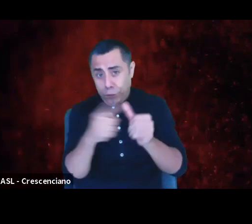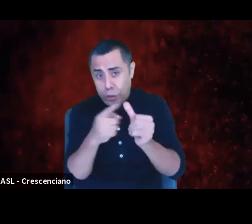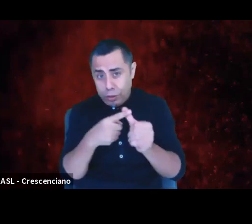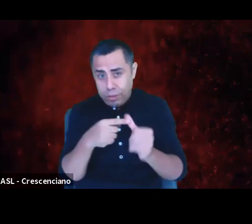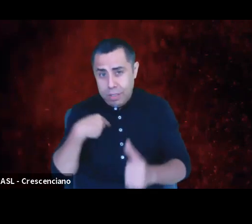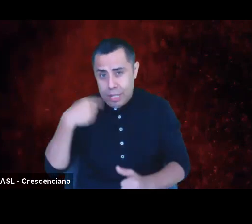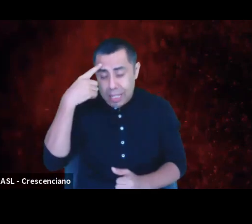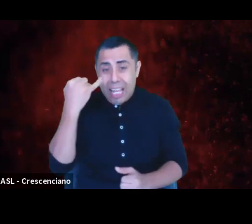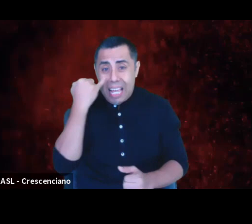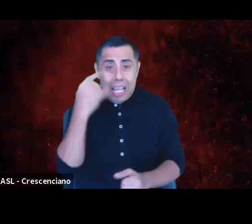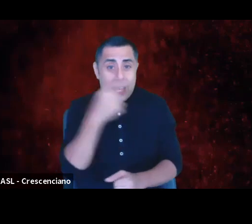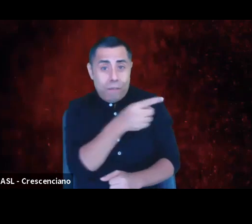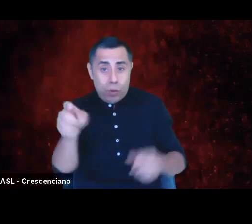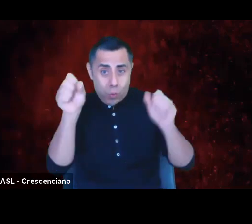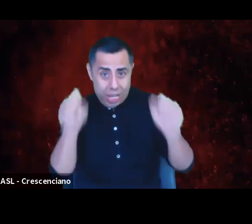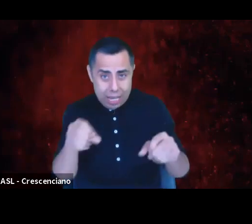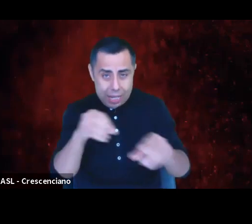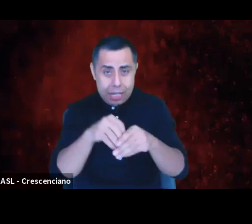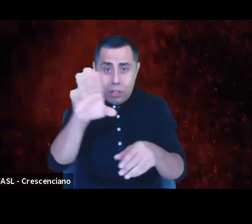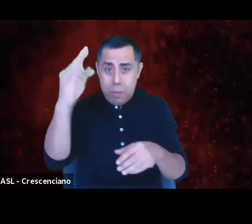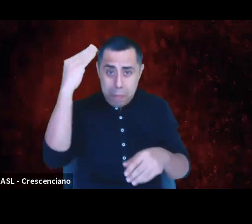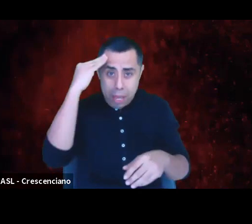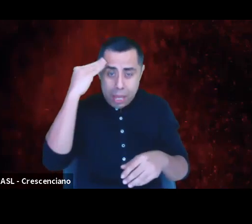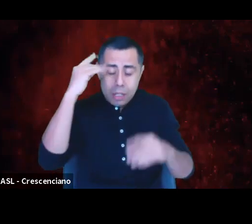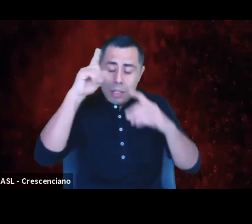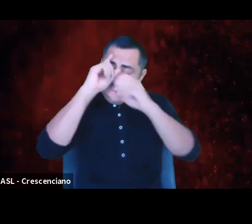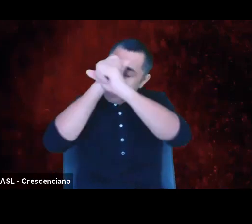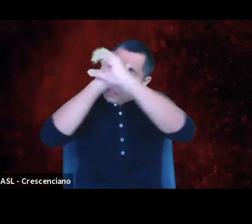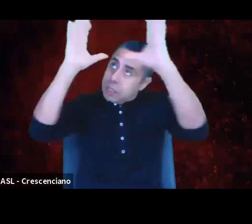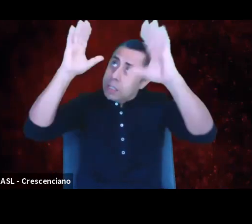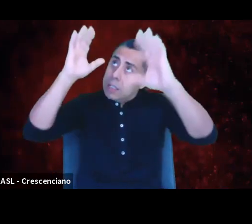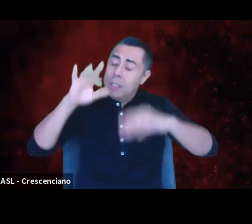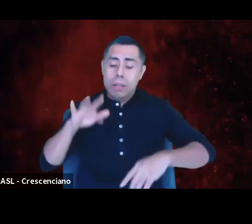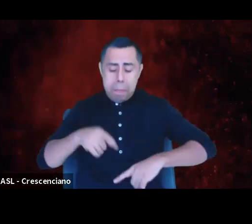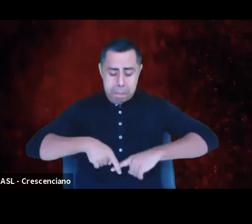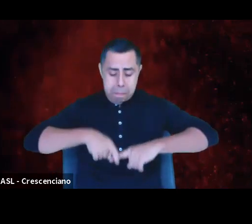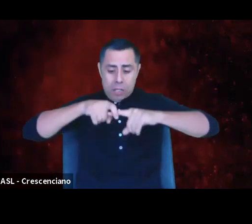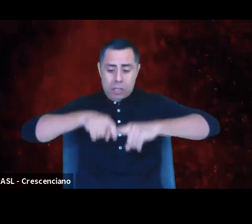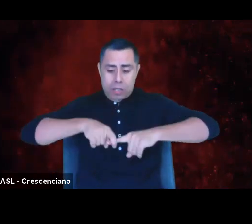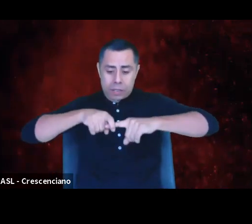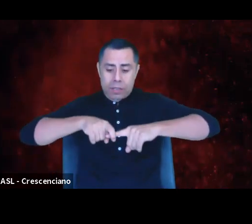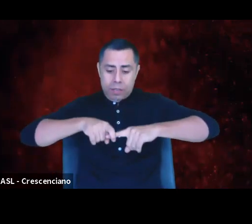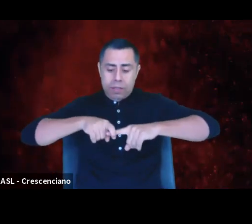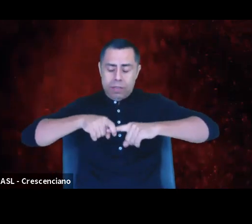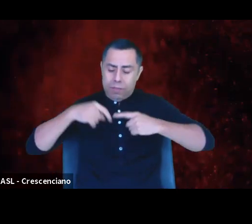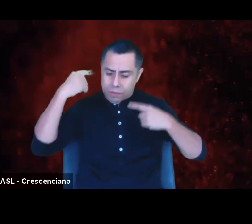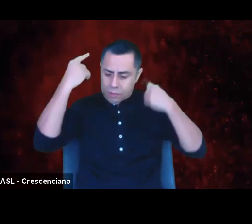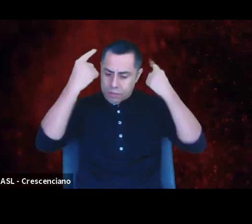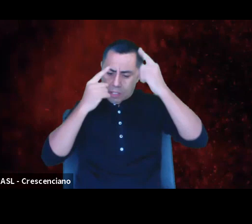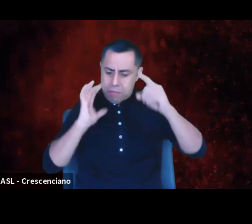in our imaginations, we can take this moment to press pause to assess the mission and whether or not we're on it. Who are we?